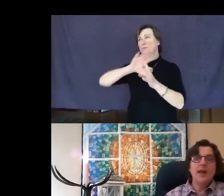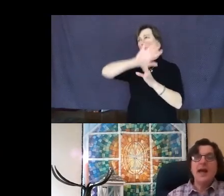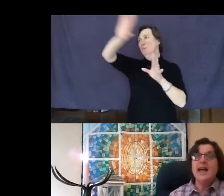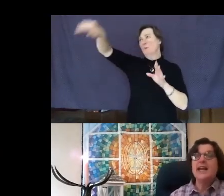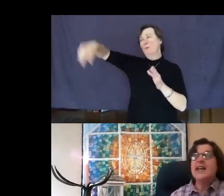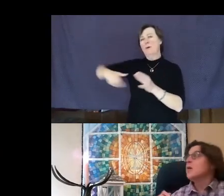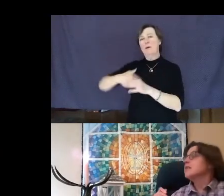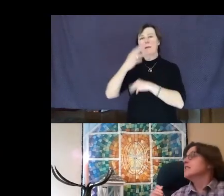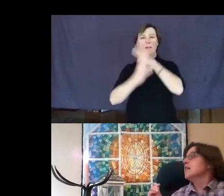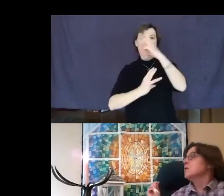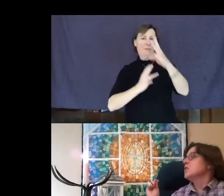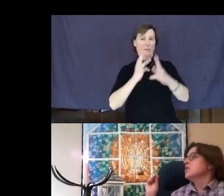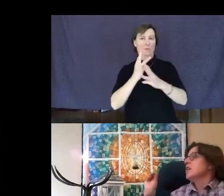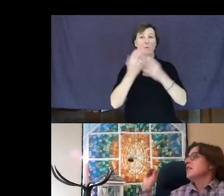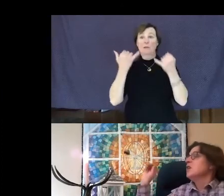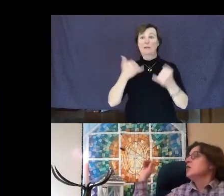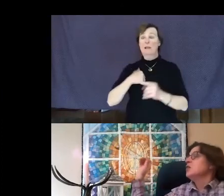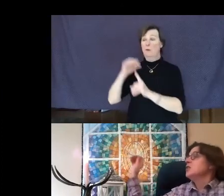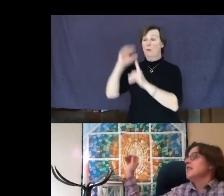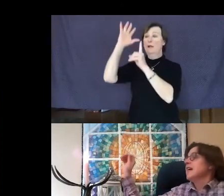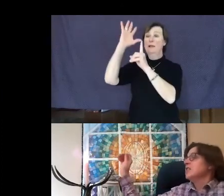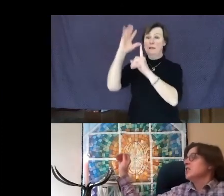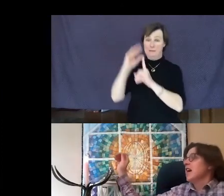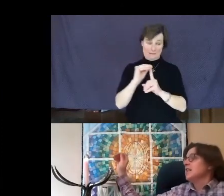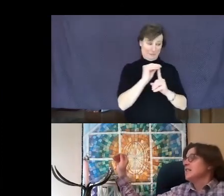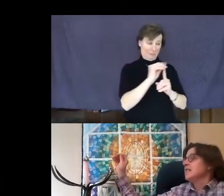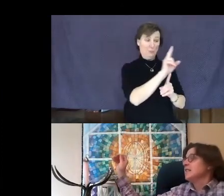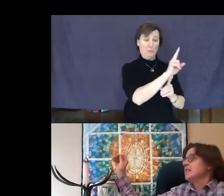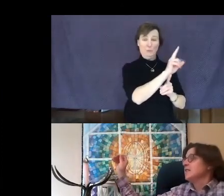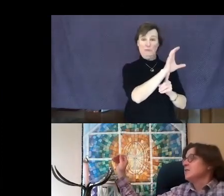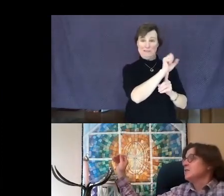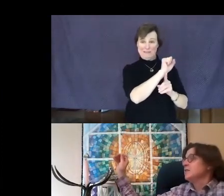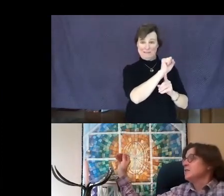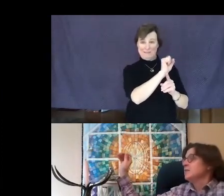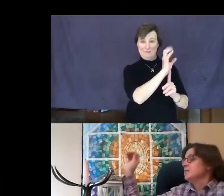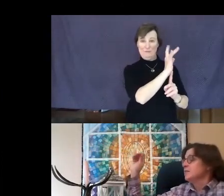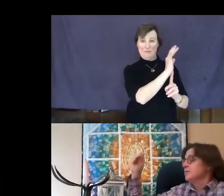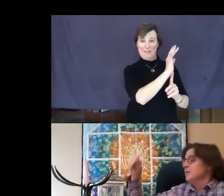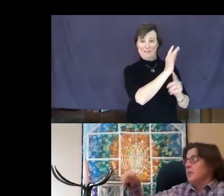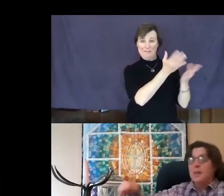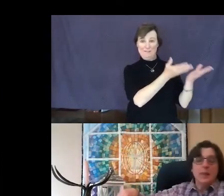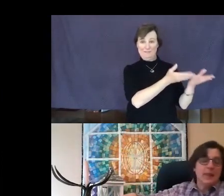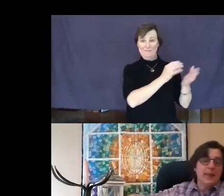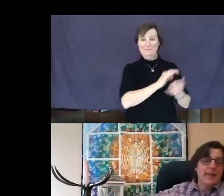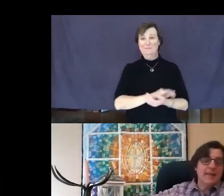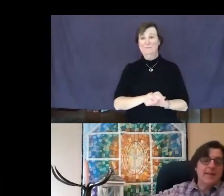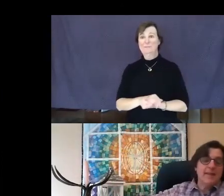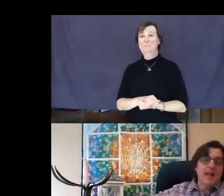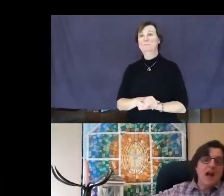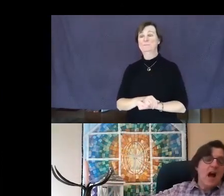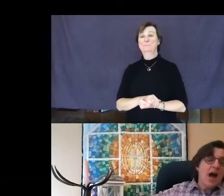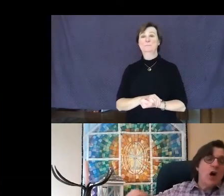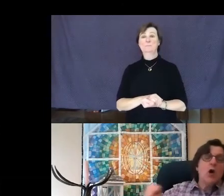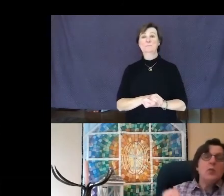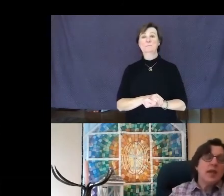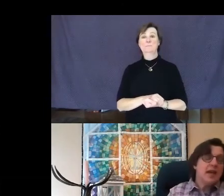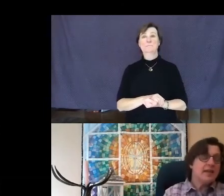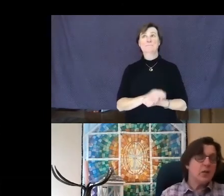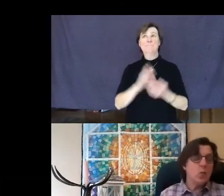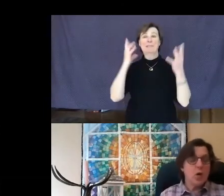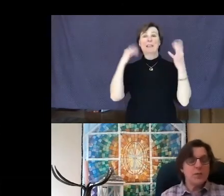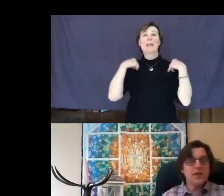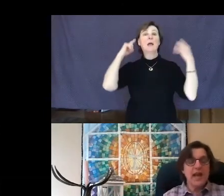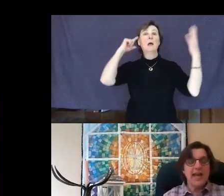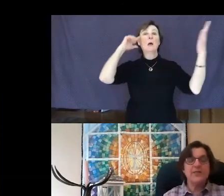And I now extinguish the UUCS chalice. I hope that the warmth and light of its